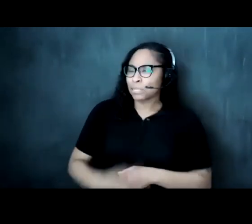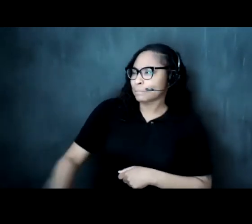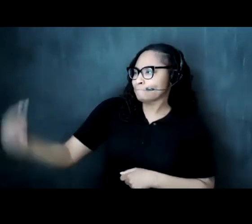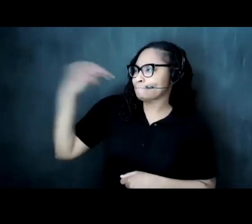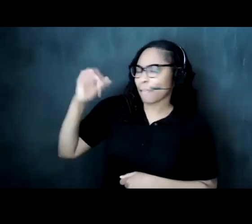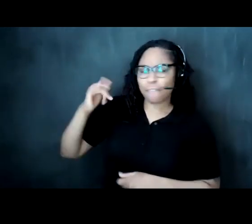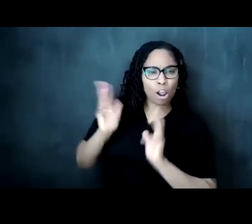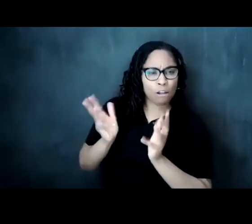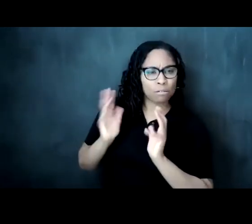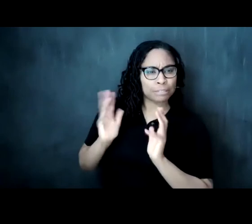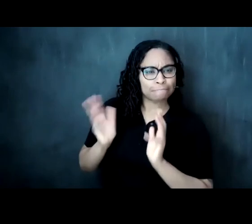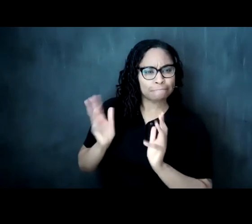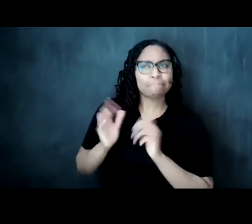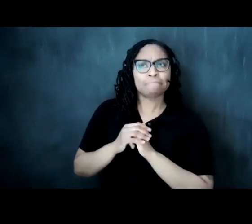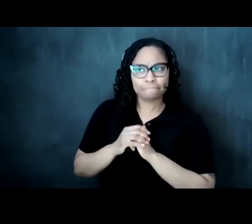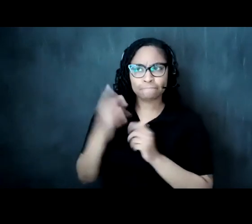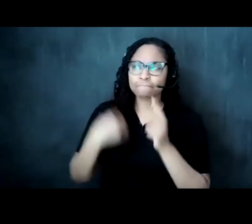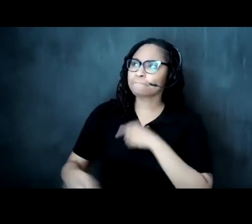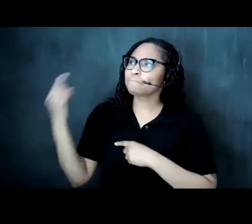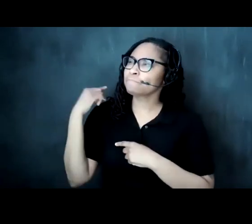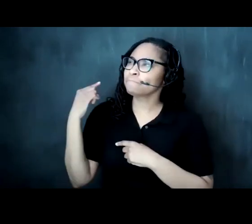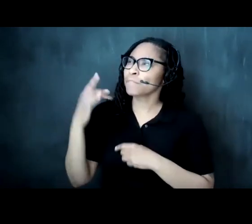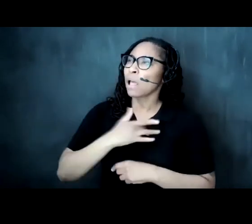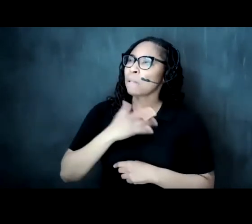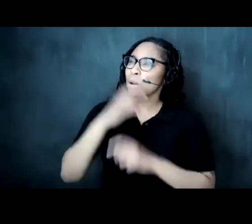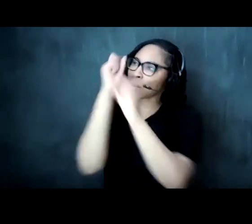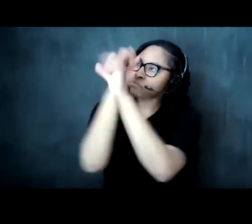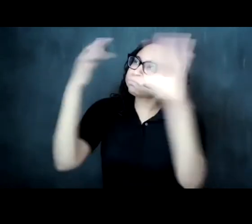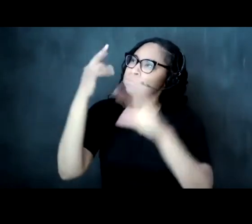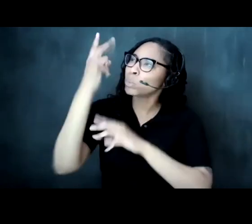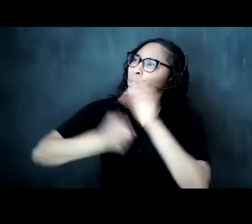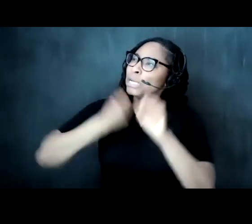it took me back to a moment about two years ago almost to the day in a birmingham hotel